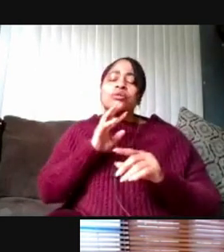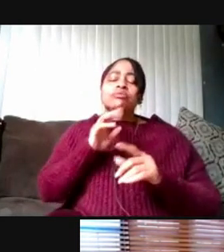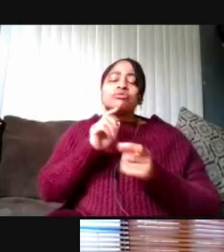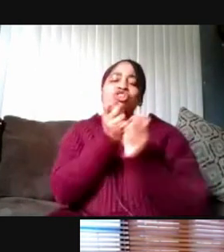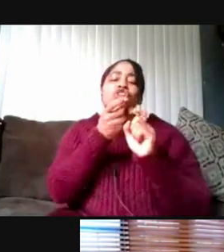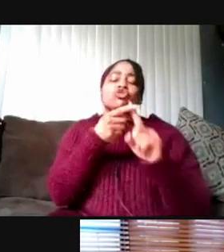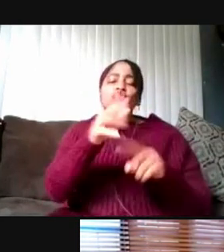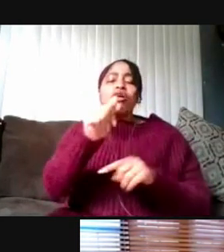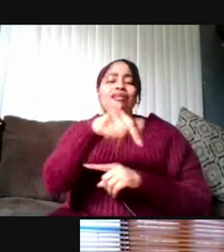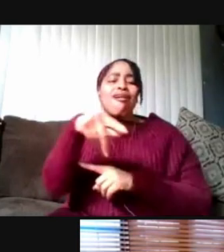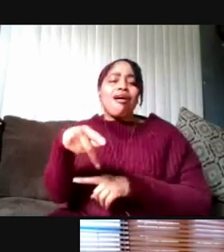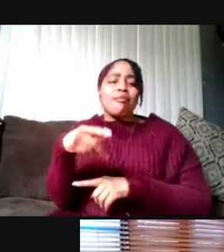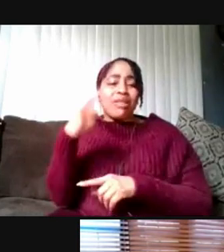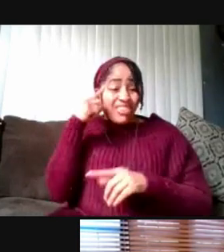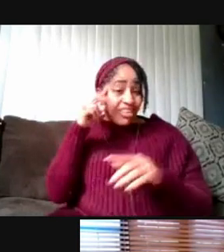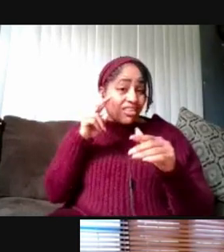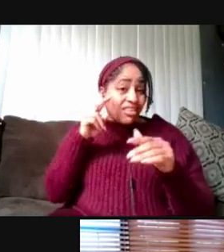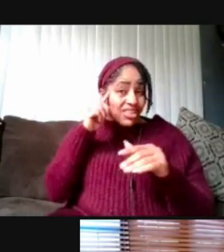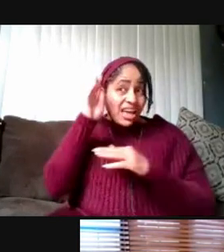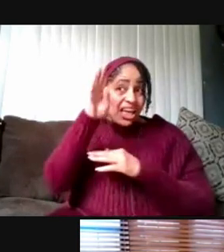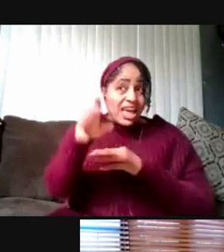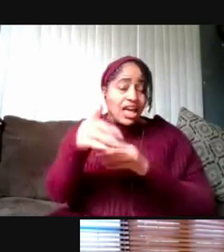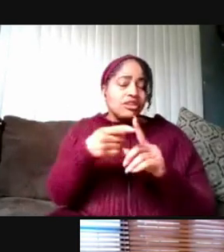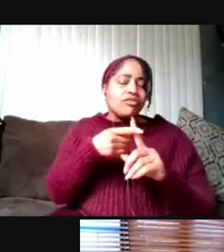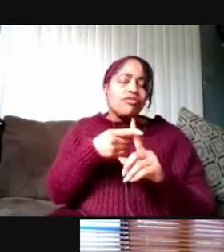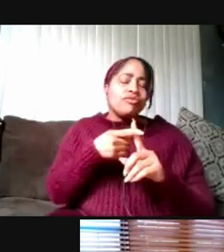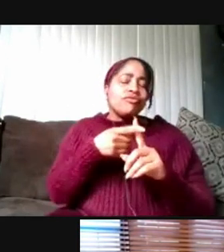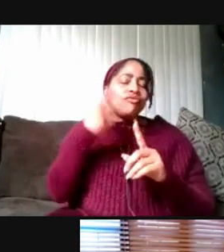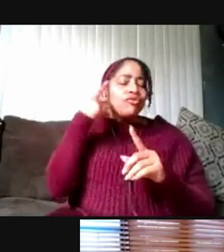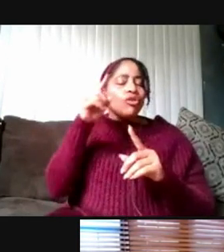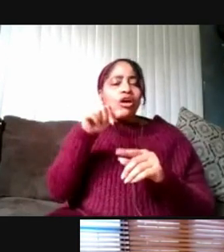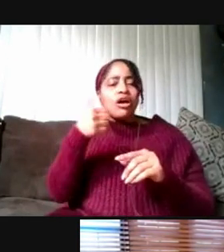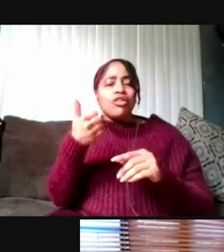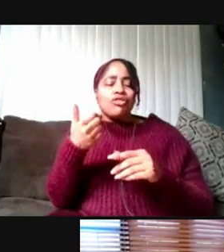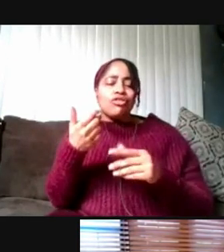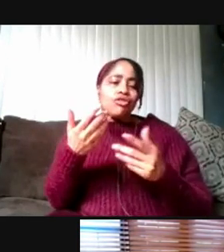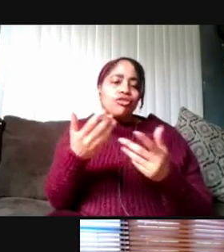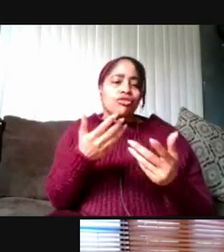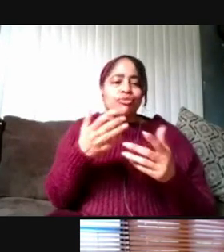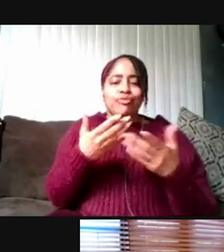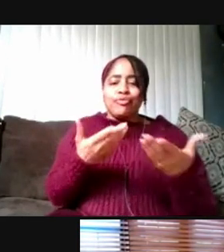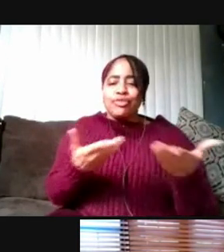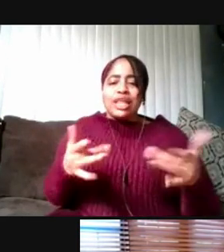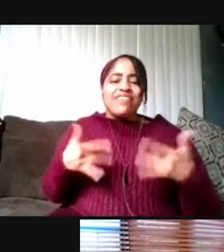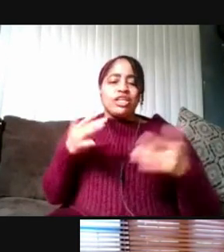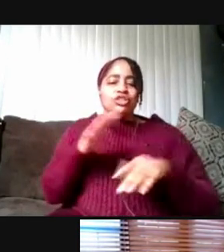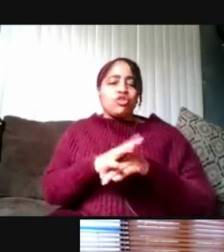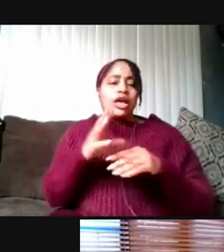Kind of thinking ahead to some of the events on campus, including commencement, where you will likely need